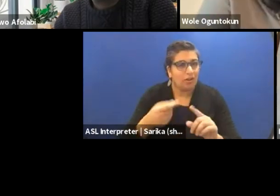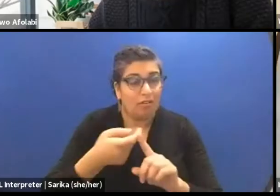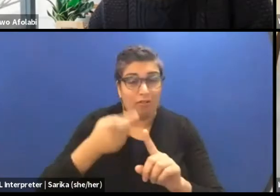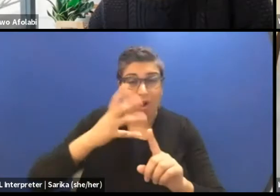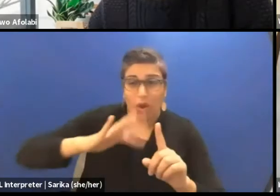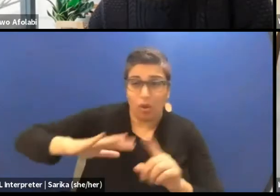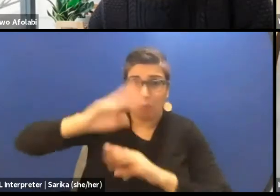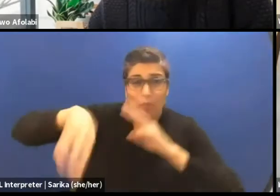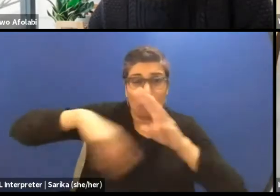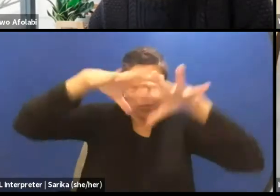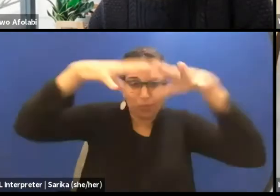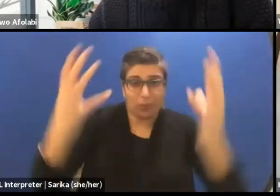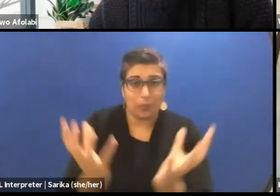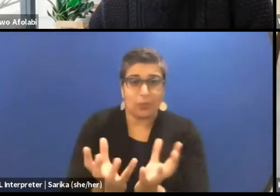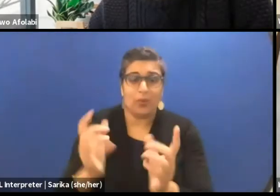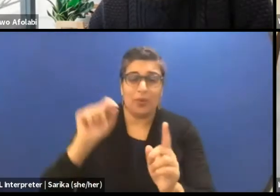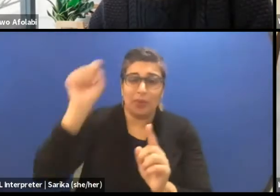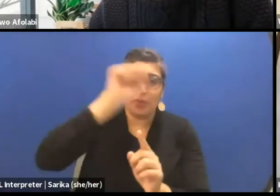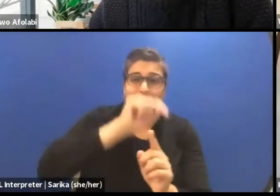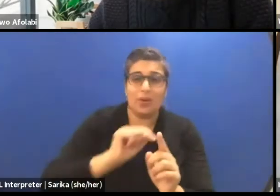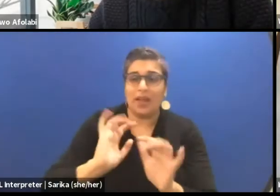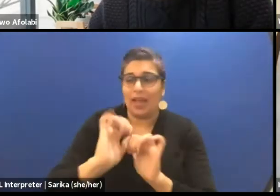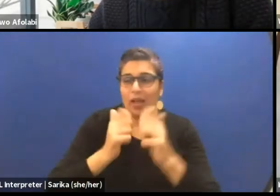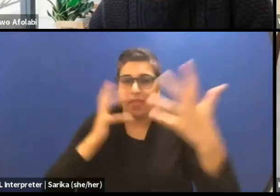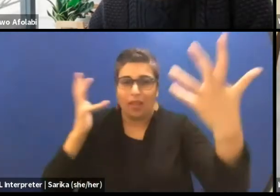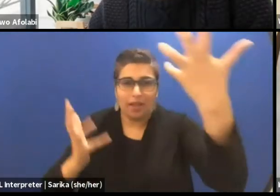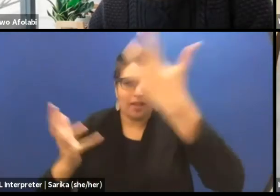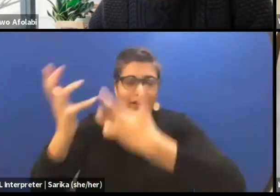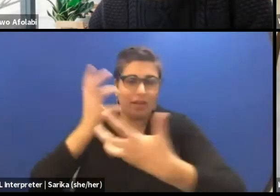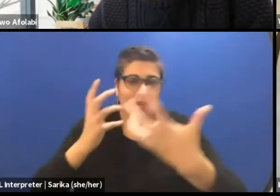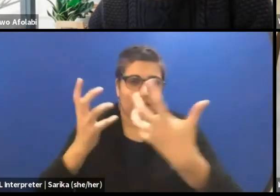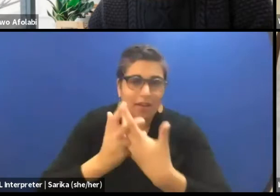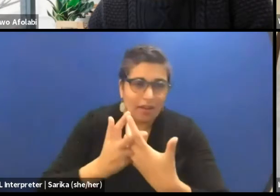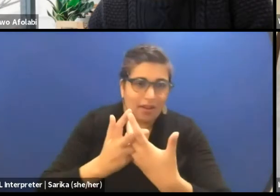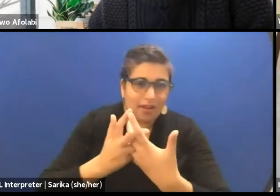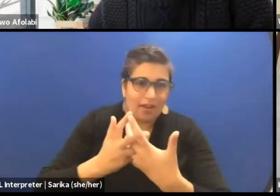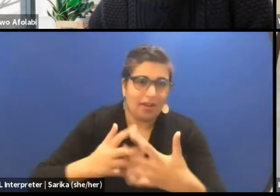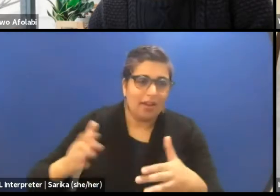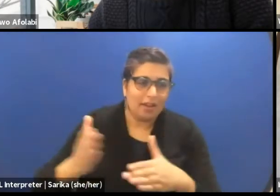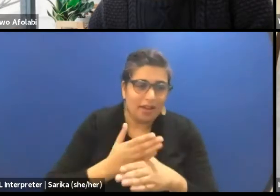how they meet in a part and then people share their different perspectives.